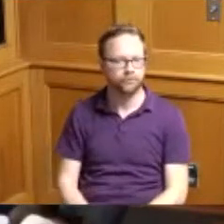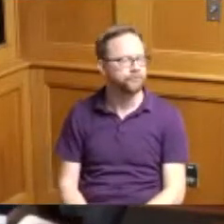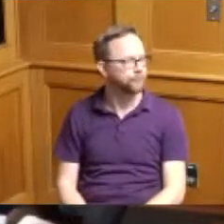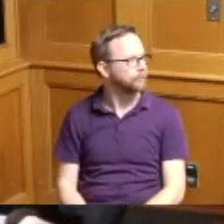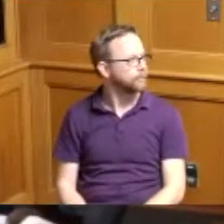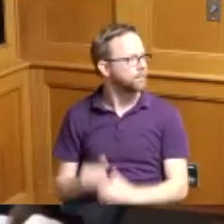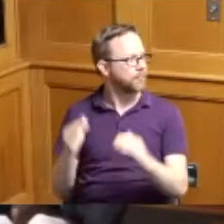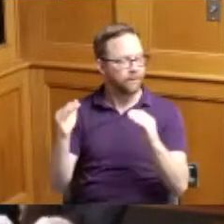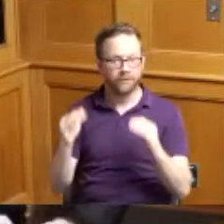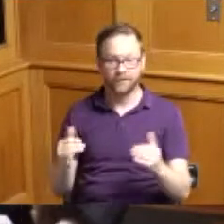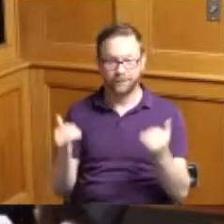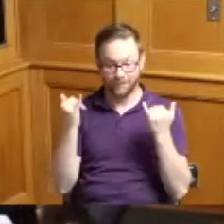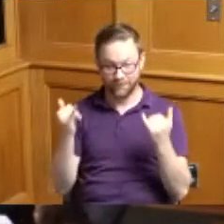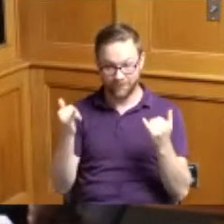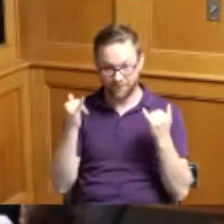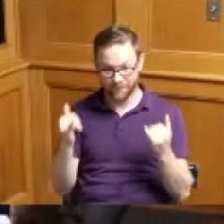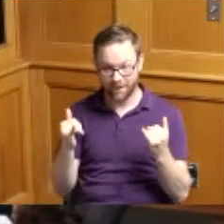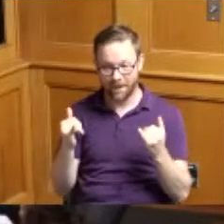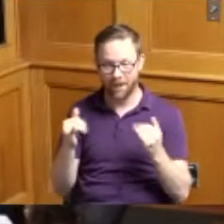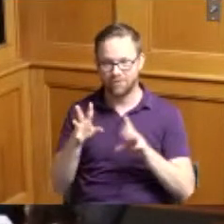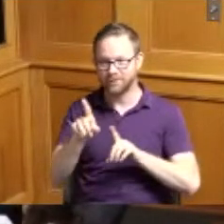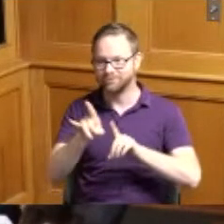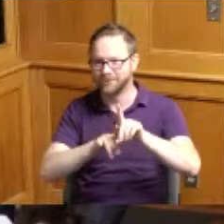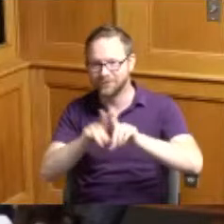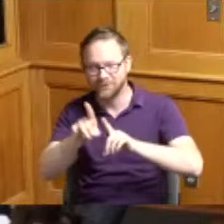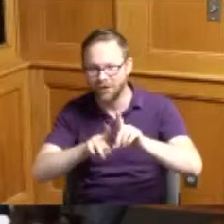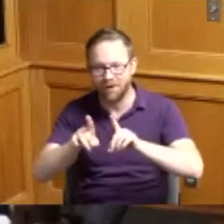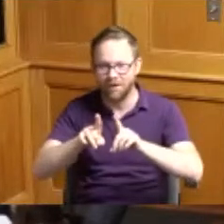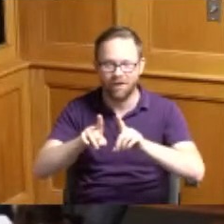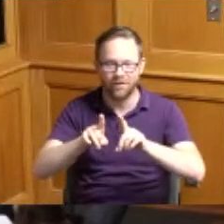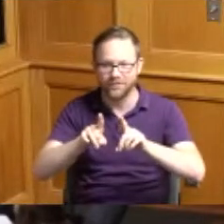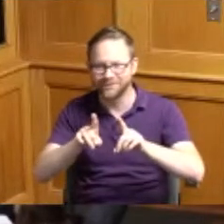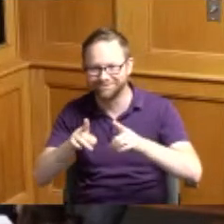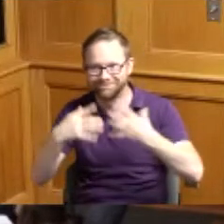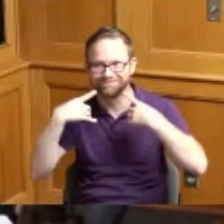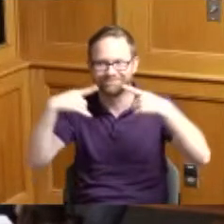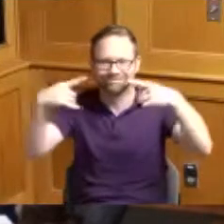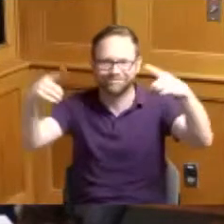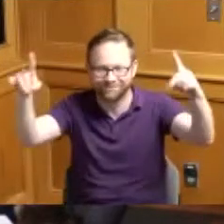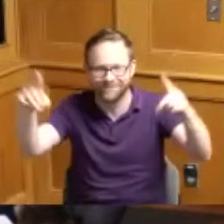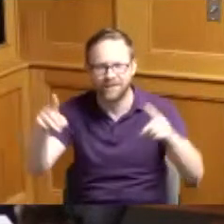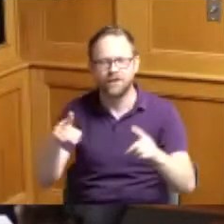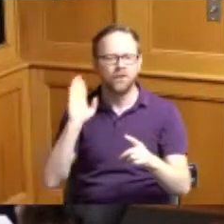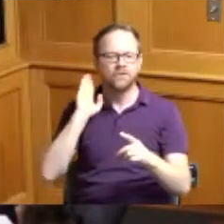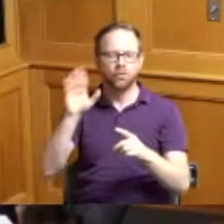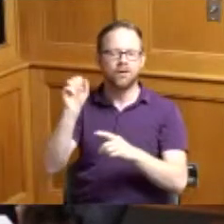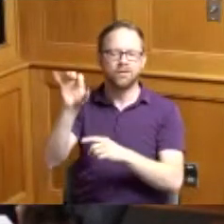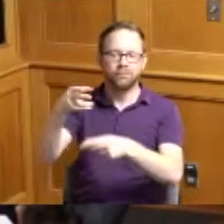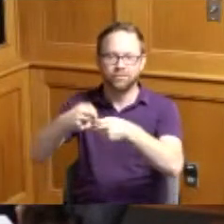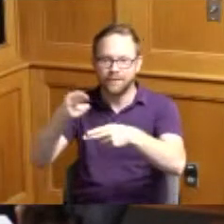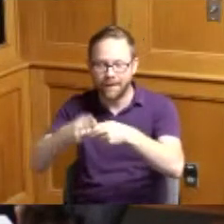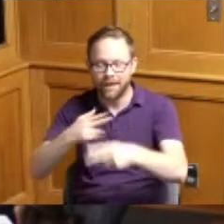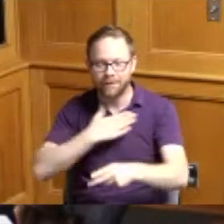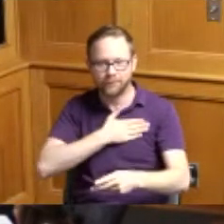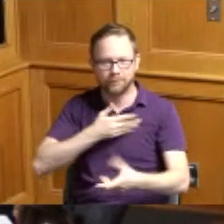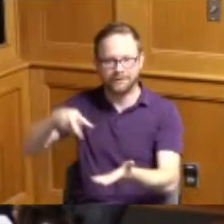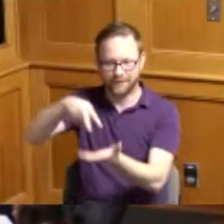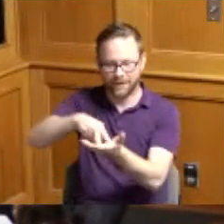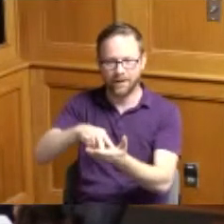now for the stars of the team we'll recognize you all by name please stand up when I say your name Aaron Heisel